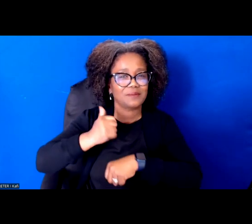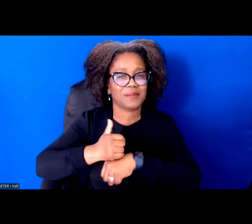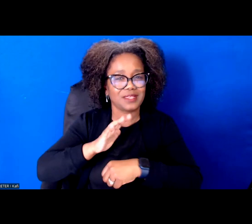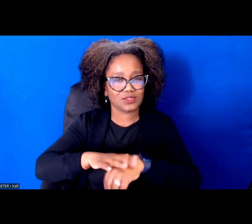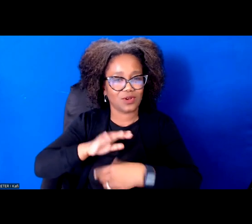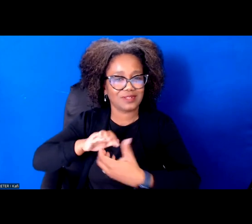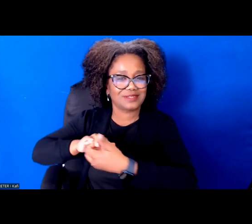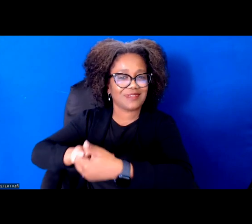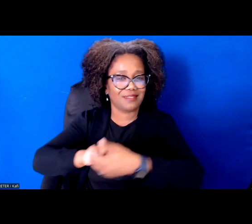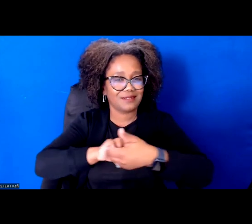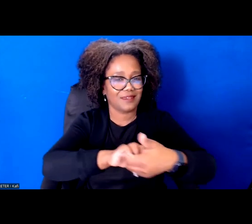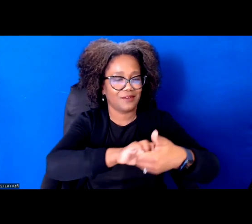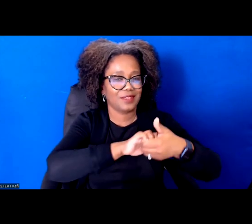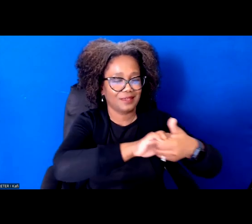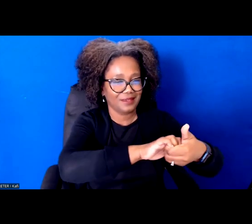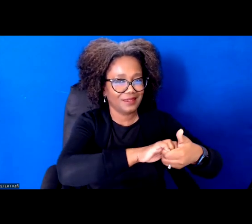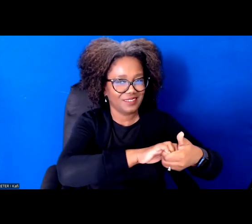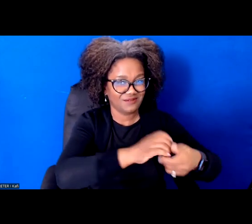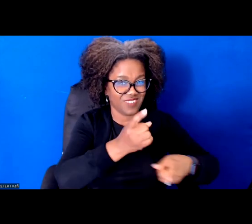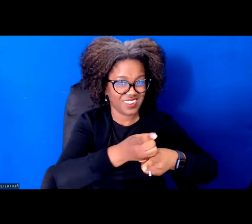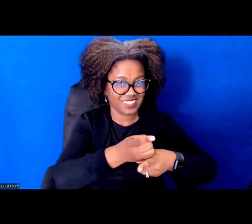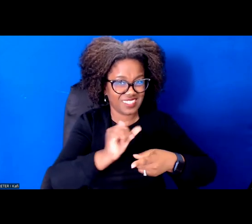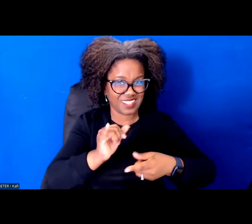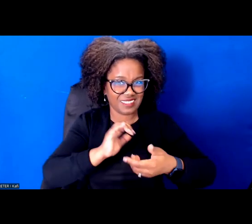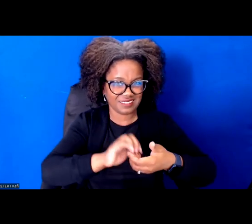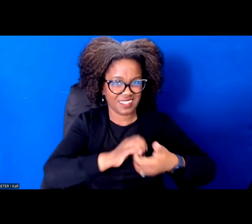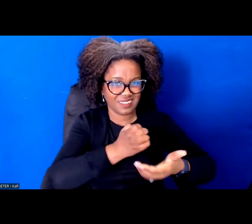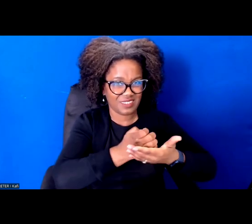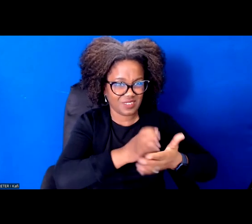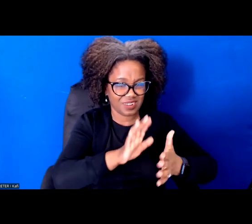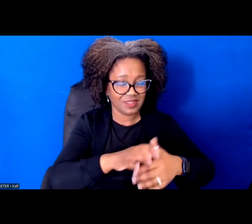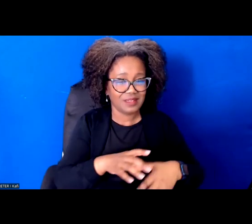And so by bringing, you know, bipoc voters and people, immigrant voters, working class